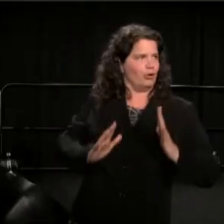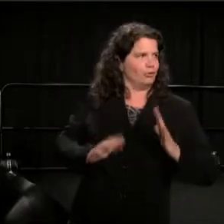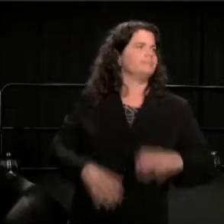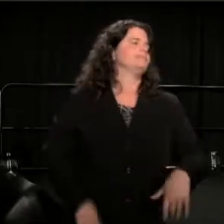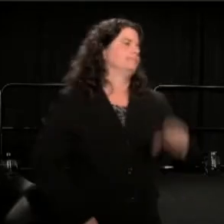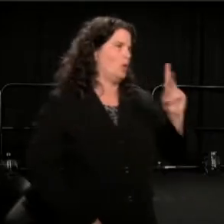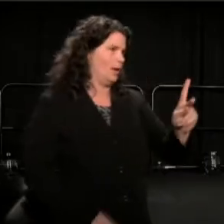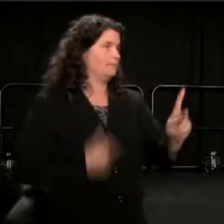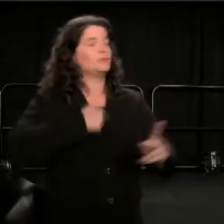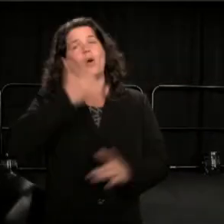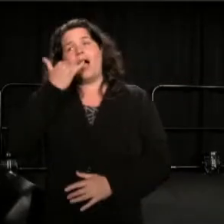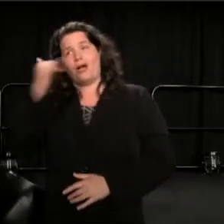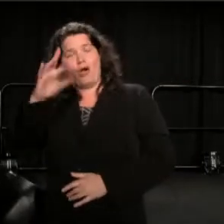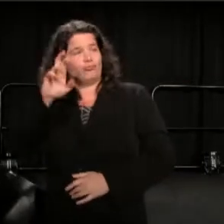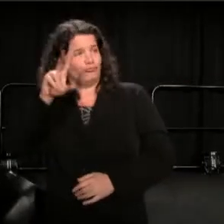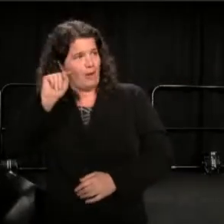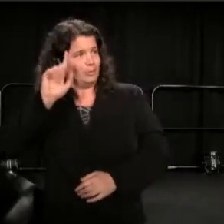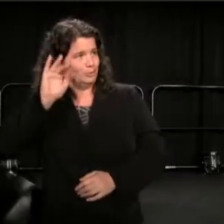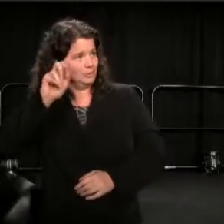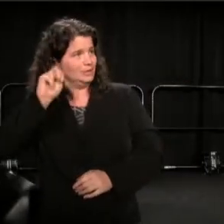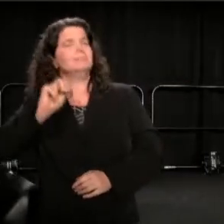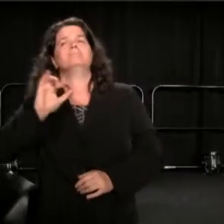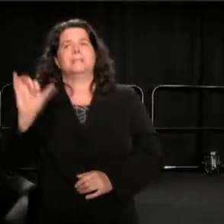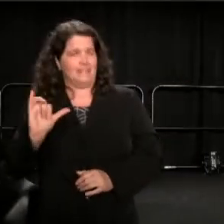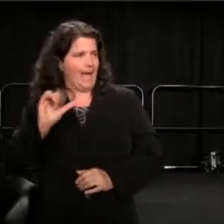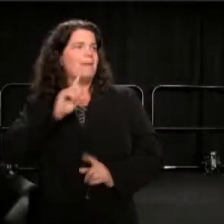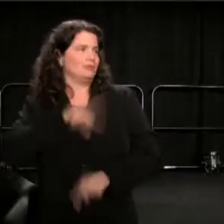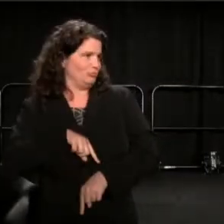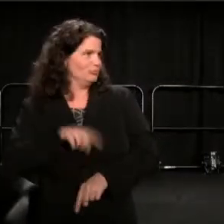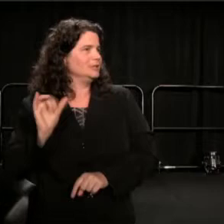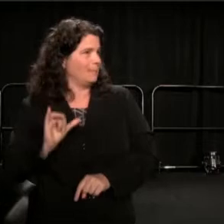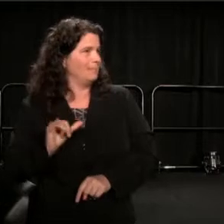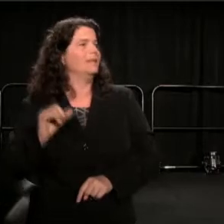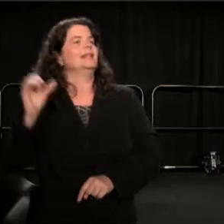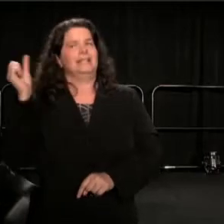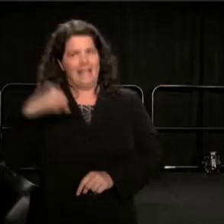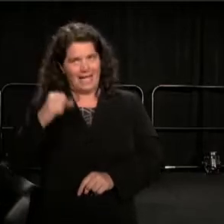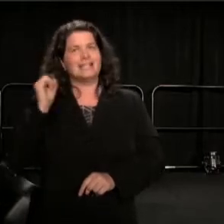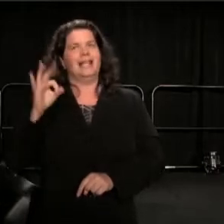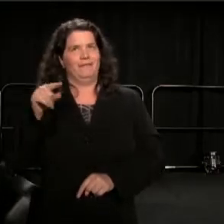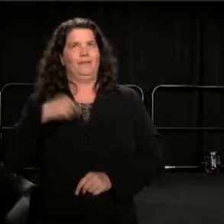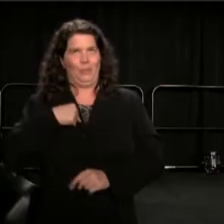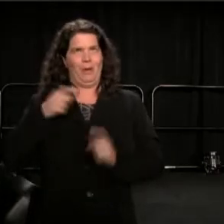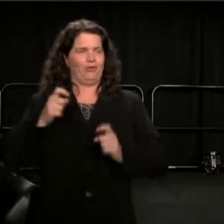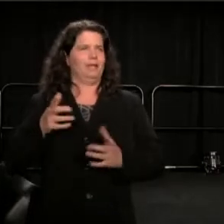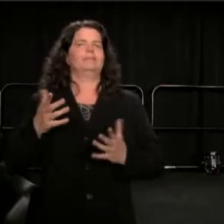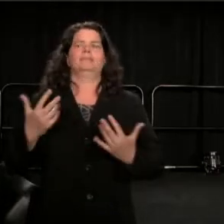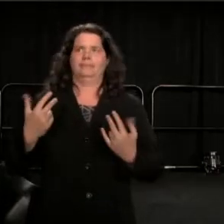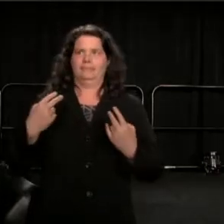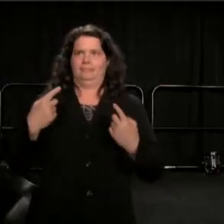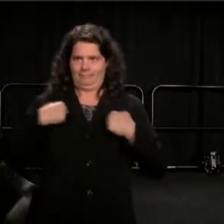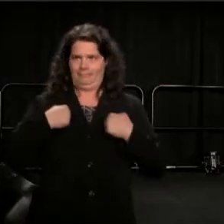Got the same answer, including, "Yeah, if you'll moderate it." For the purpose of history, let me tell you